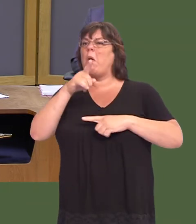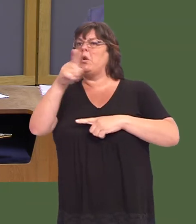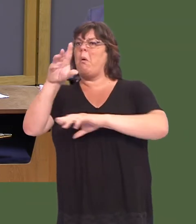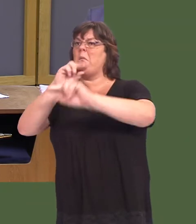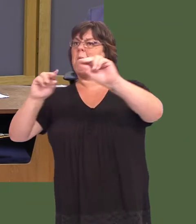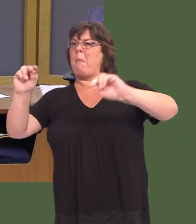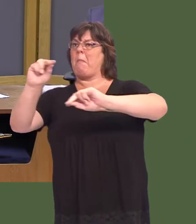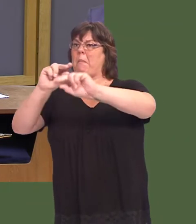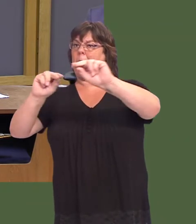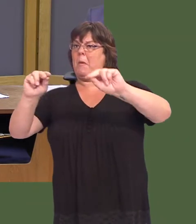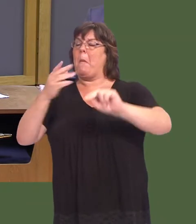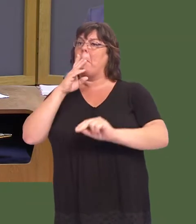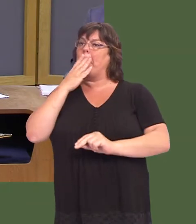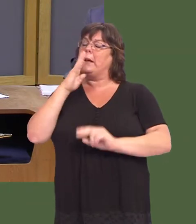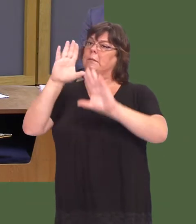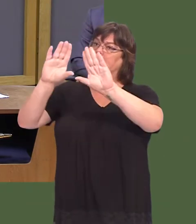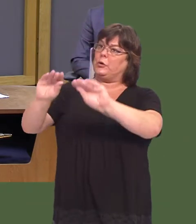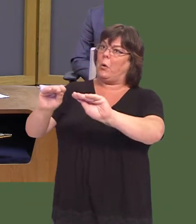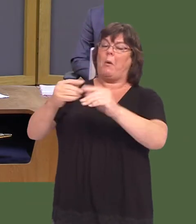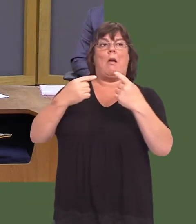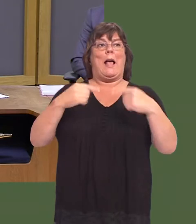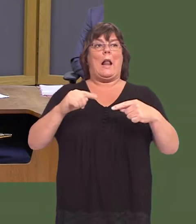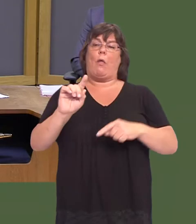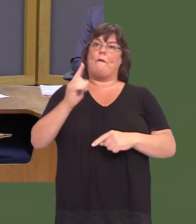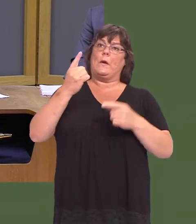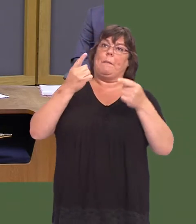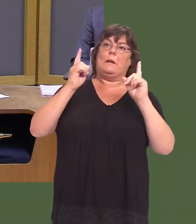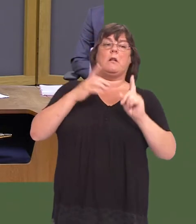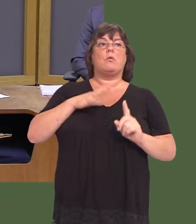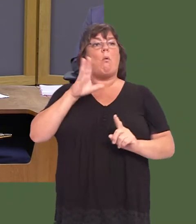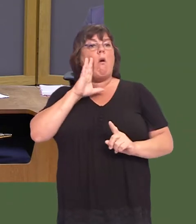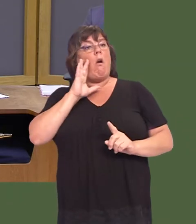of Ministers in the Government? Allow the First Minister to hear the questions.